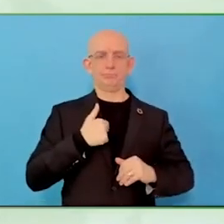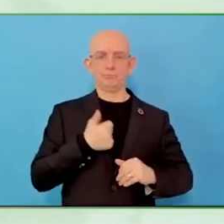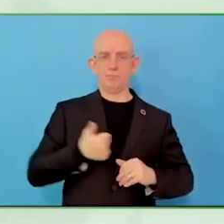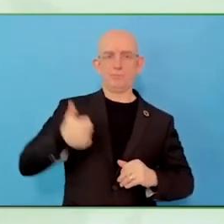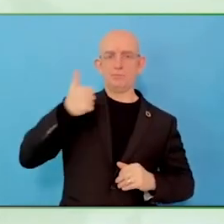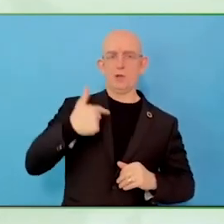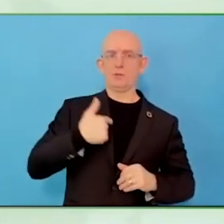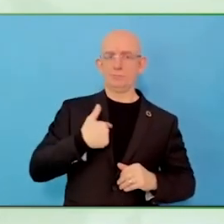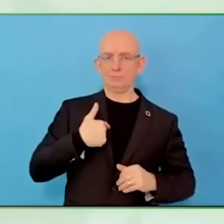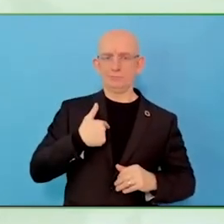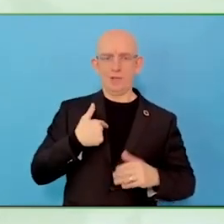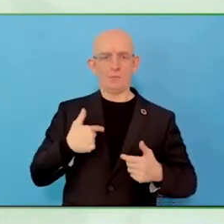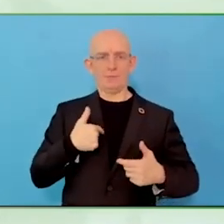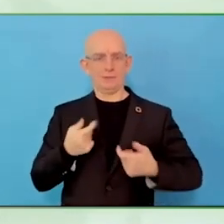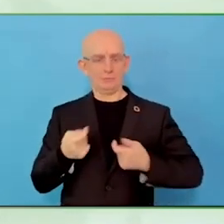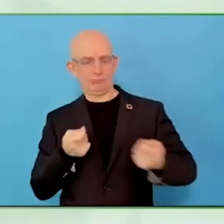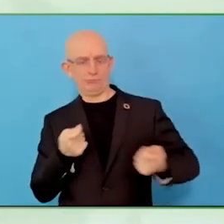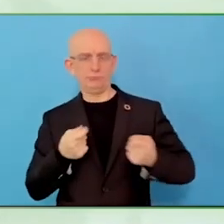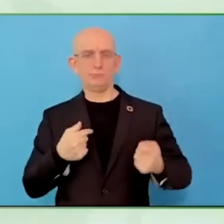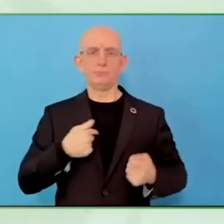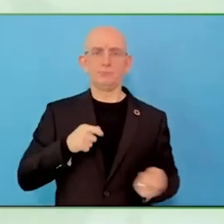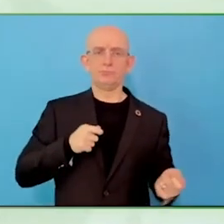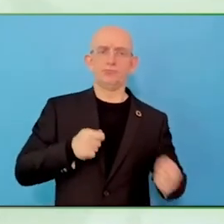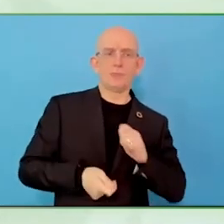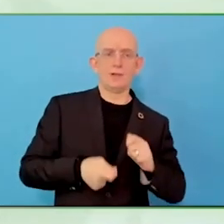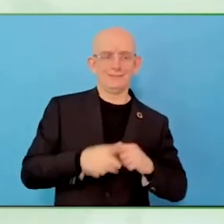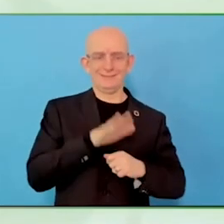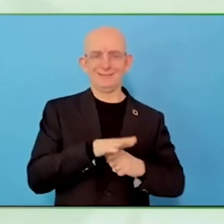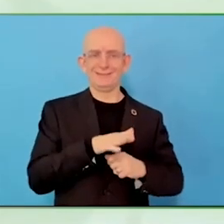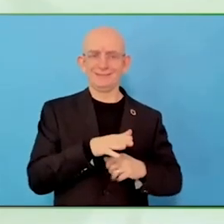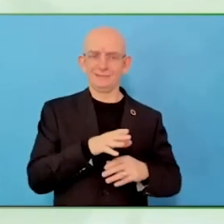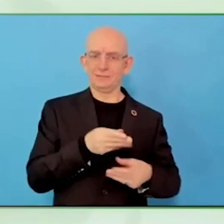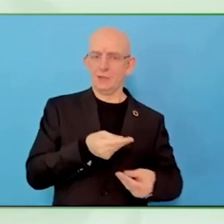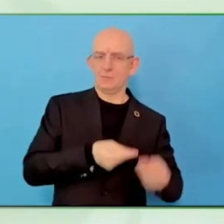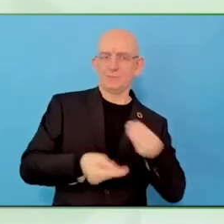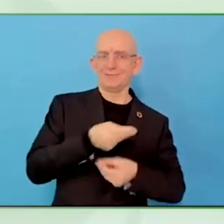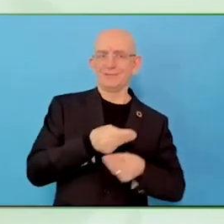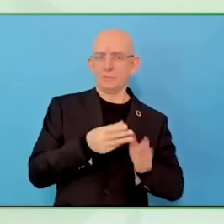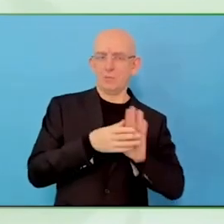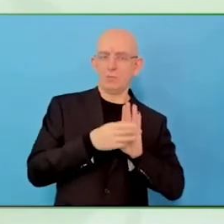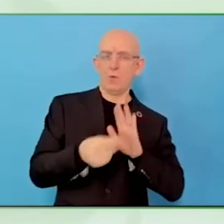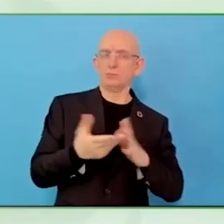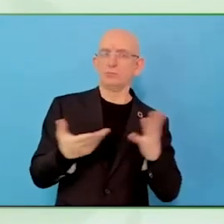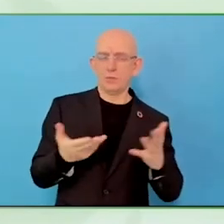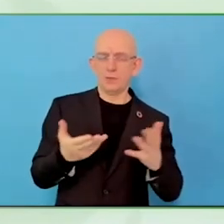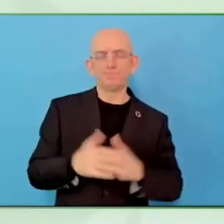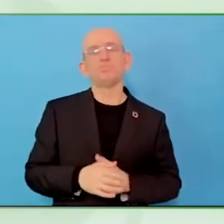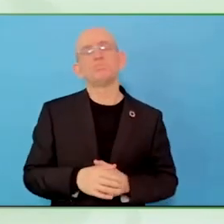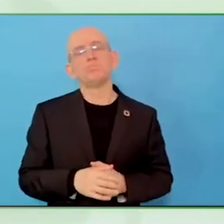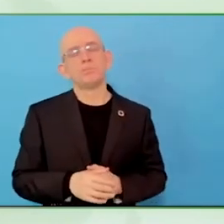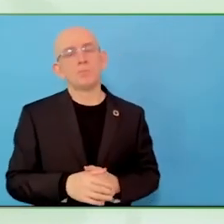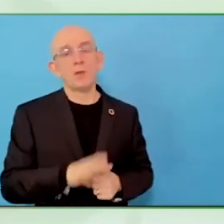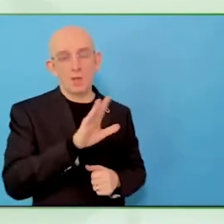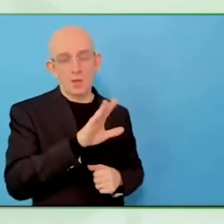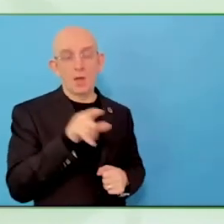When and in what field they want to work. So that is very important, this is one part of it.